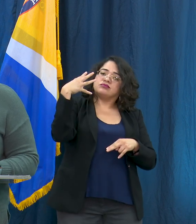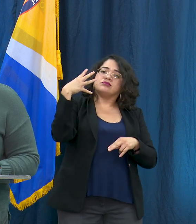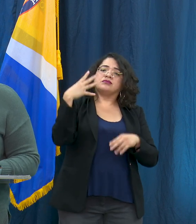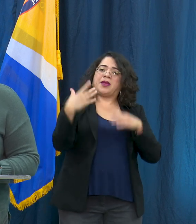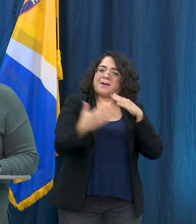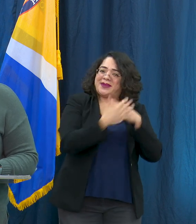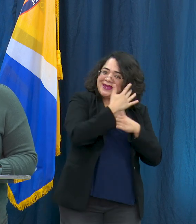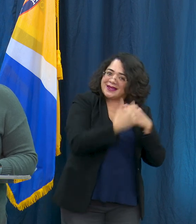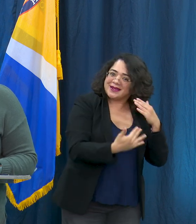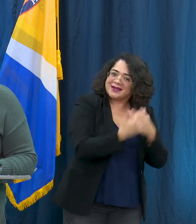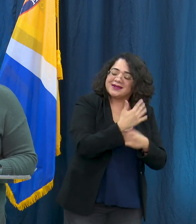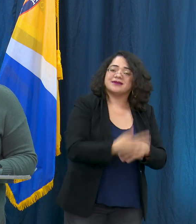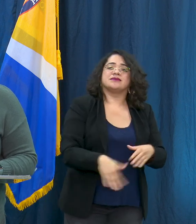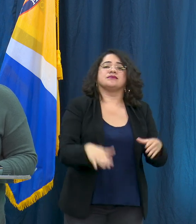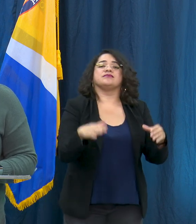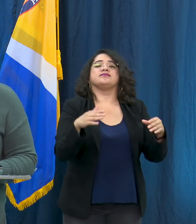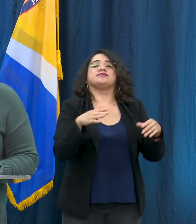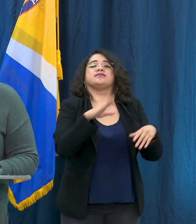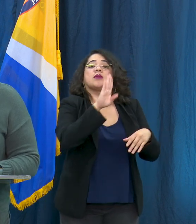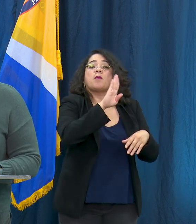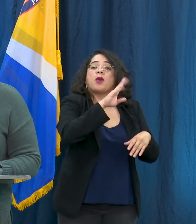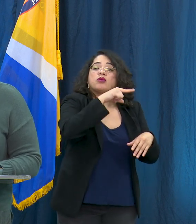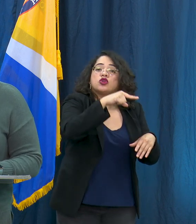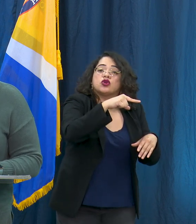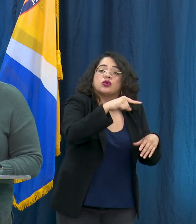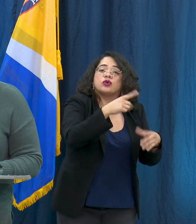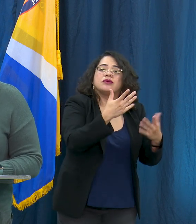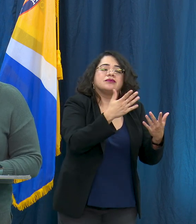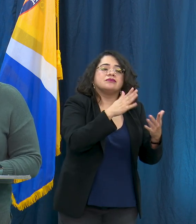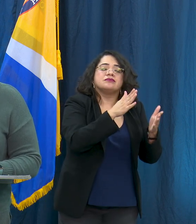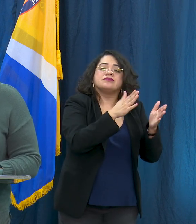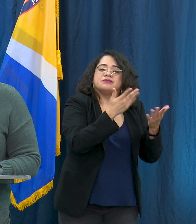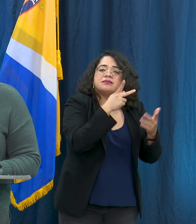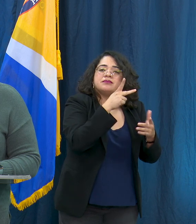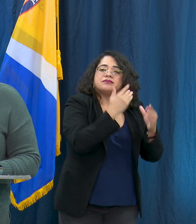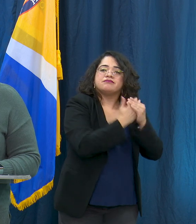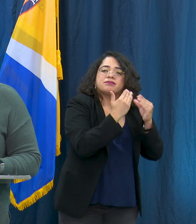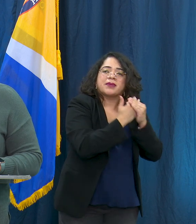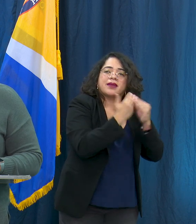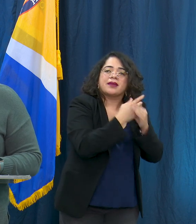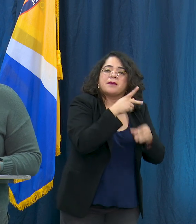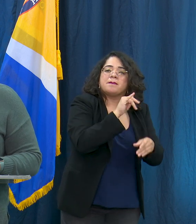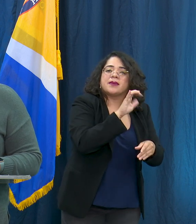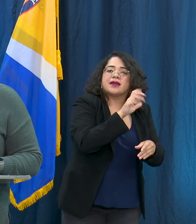siendo picnic Psicosis SE larec razandrich Activa is a lie delivery okay